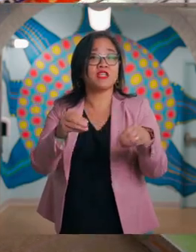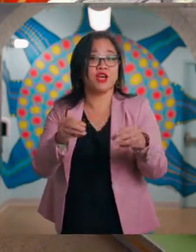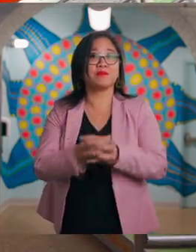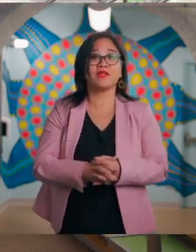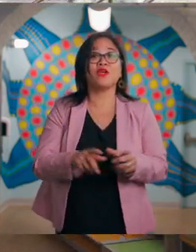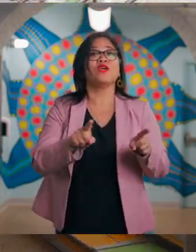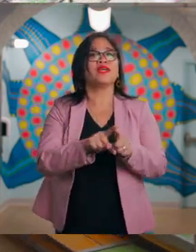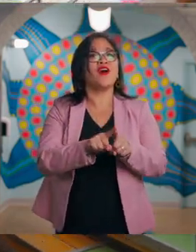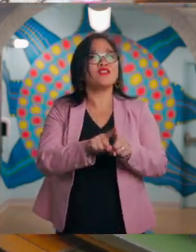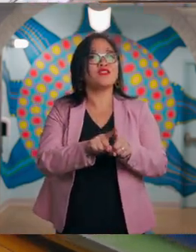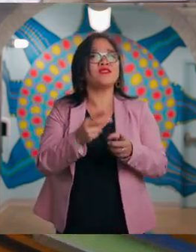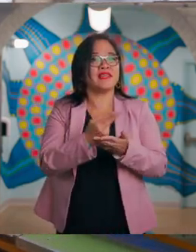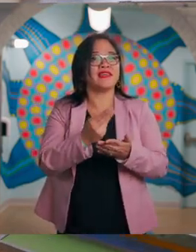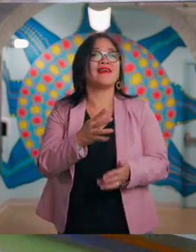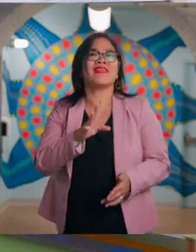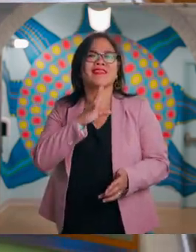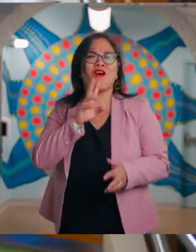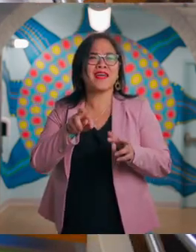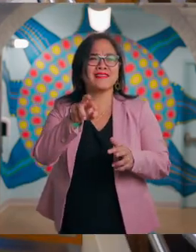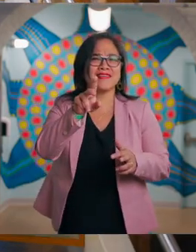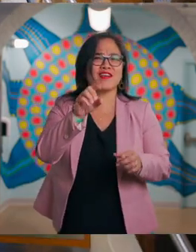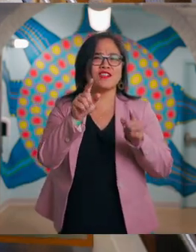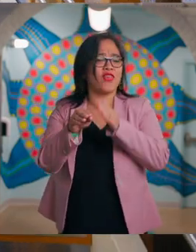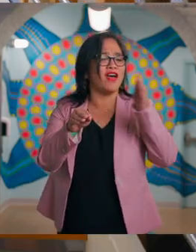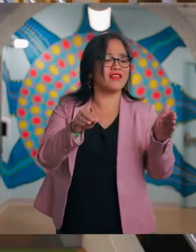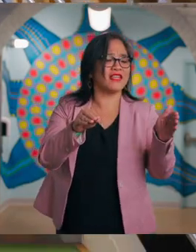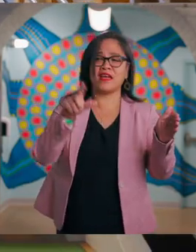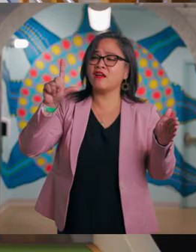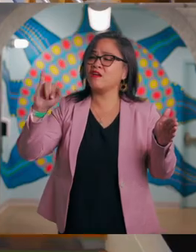You can also take the talking stairs on the other side of the Limb Bender.